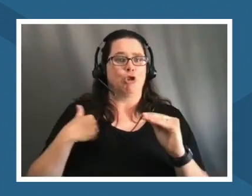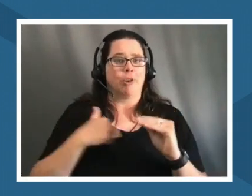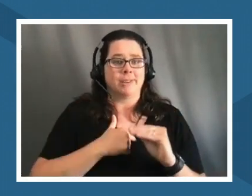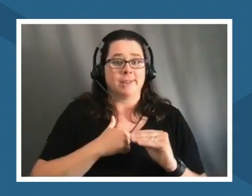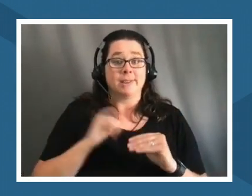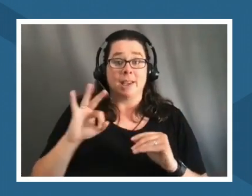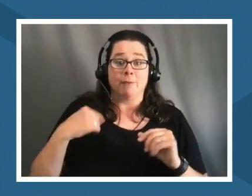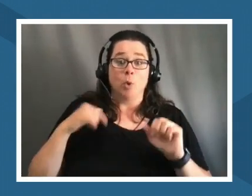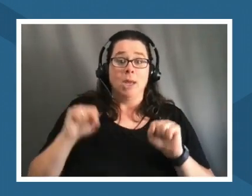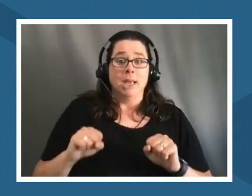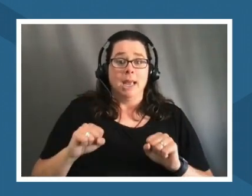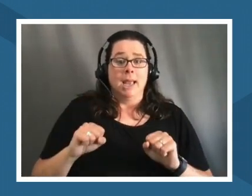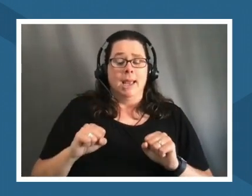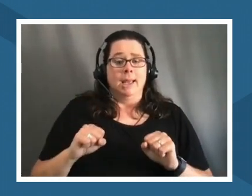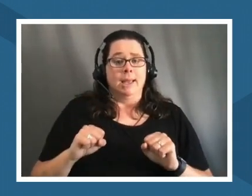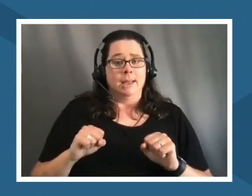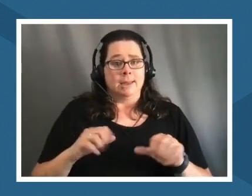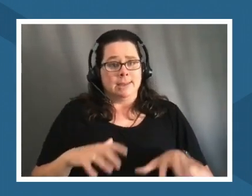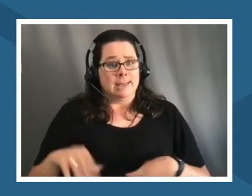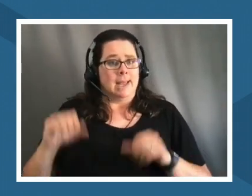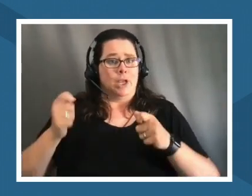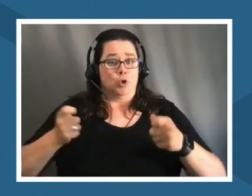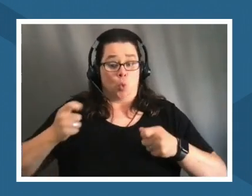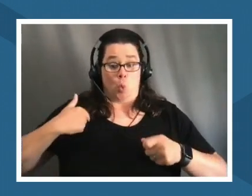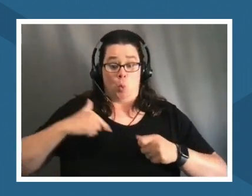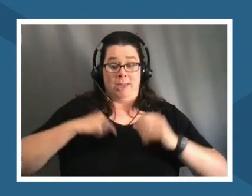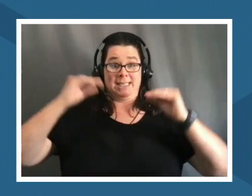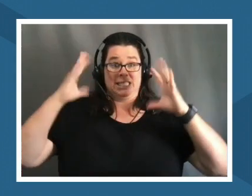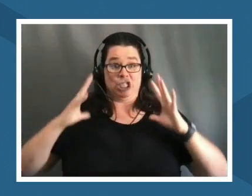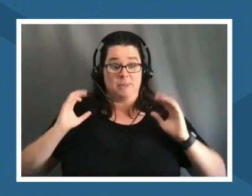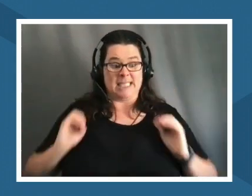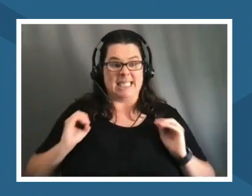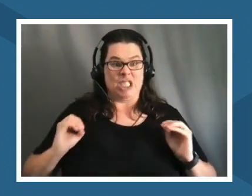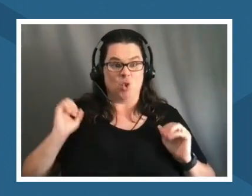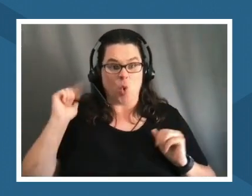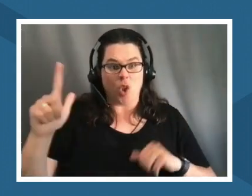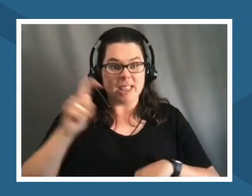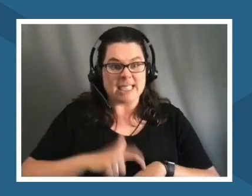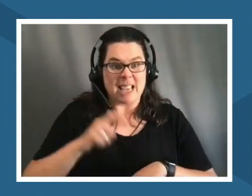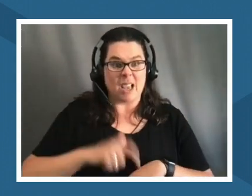that control that we have to teach kids